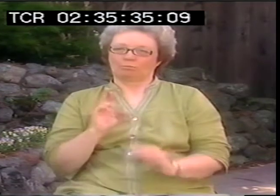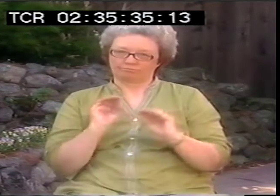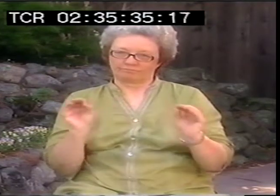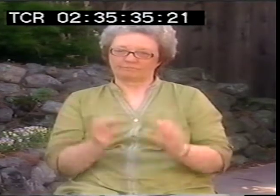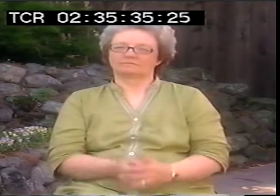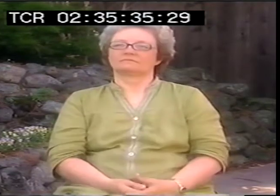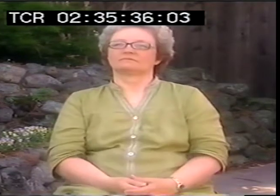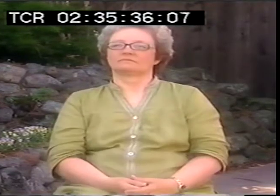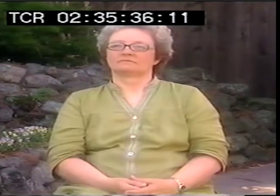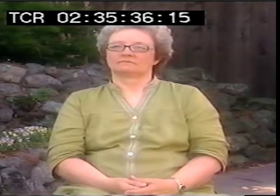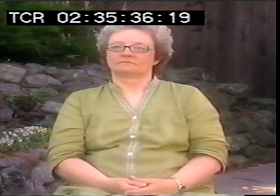None. Mm-hmm.